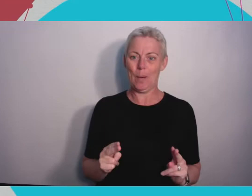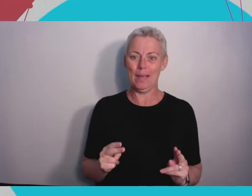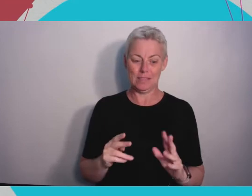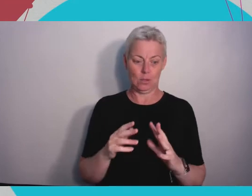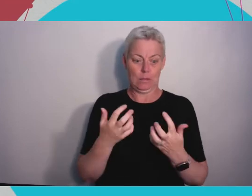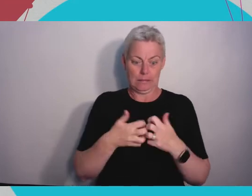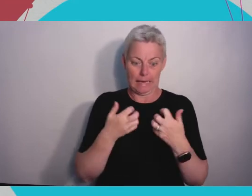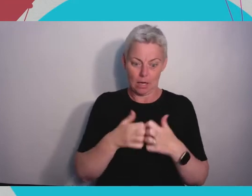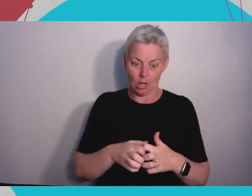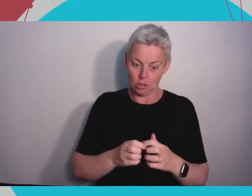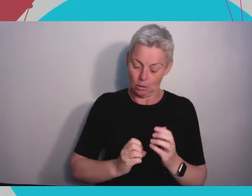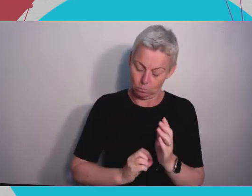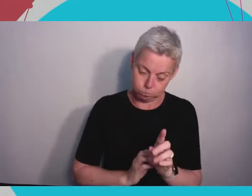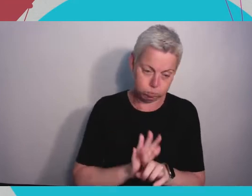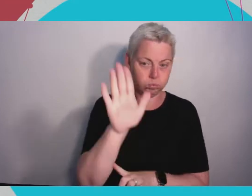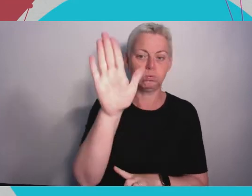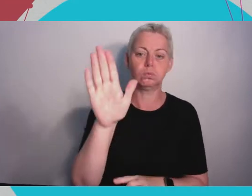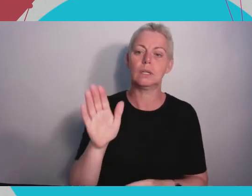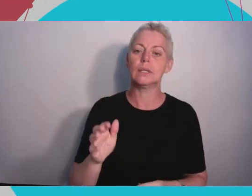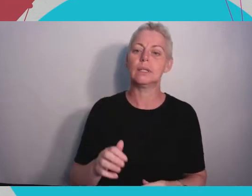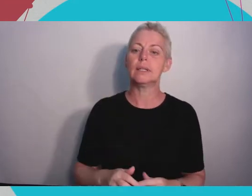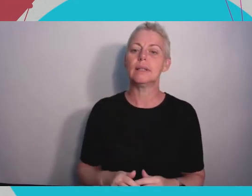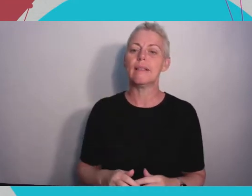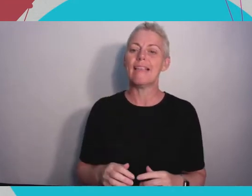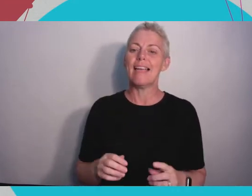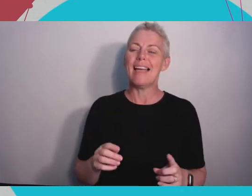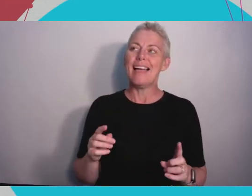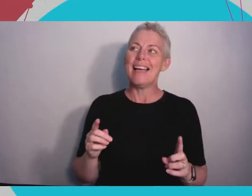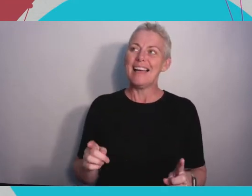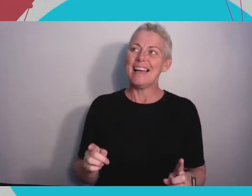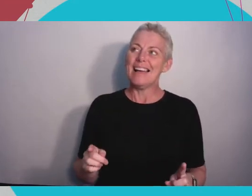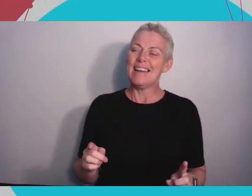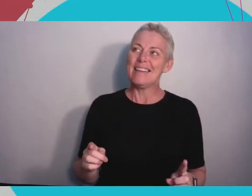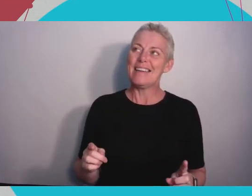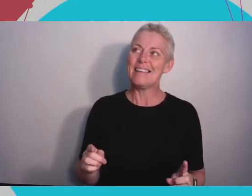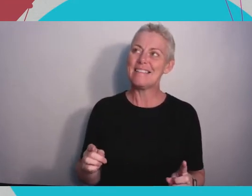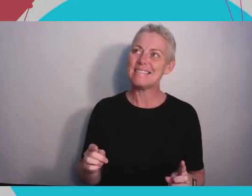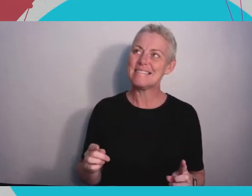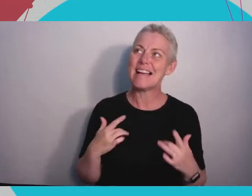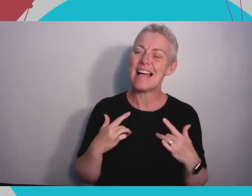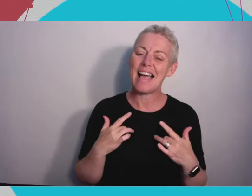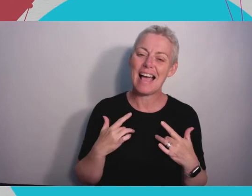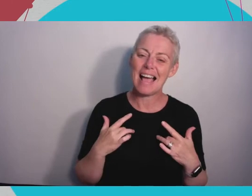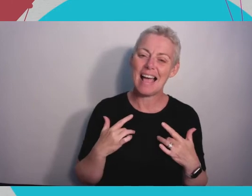that move to the internet. Which is actually just I think that the power of writing well